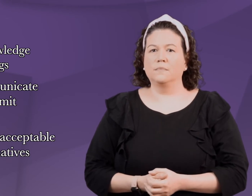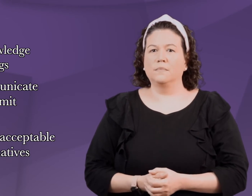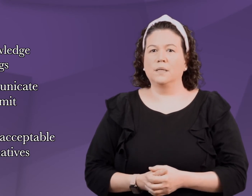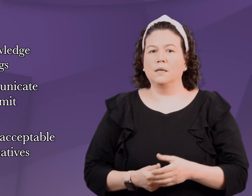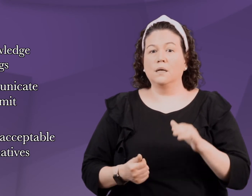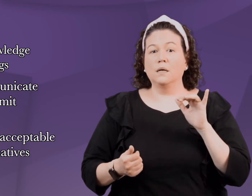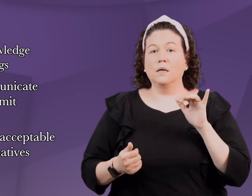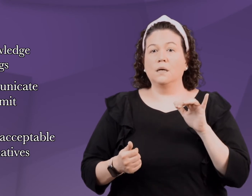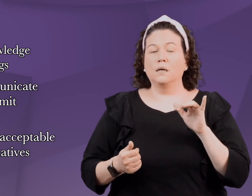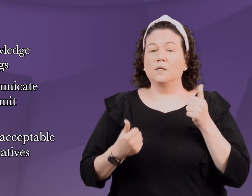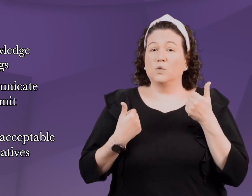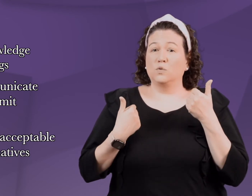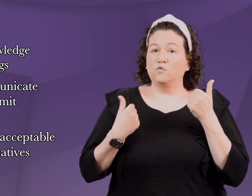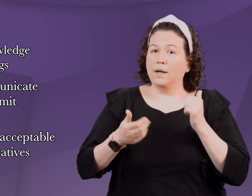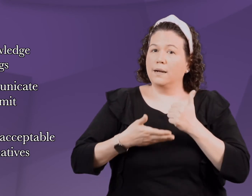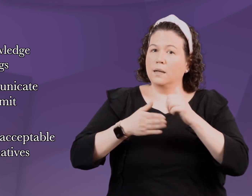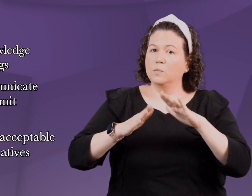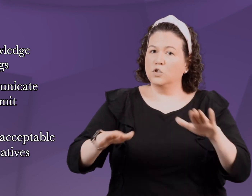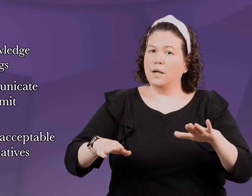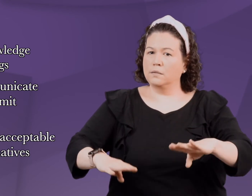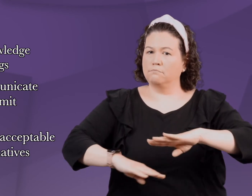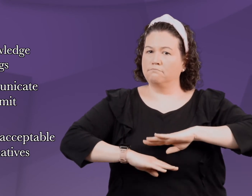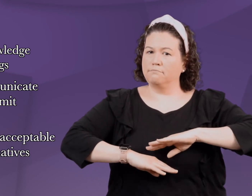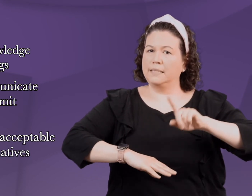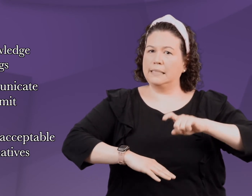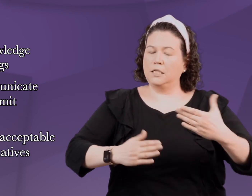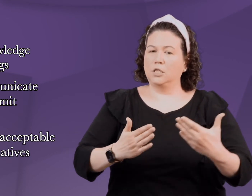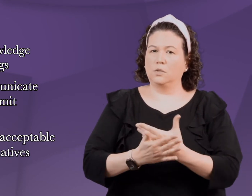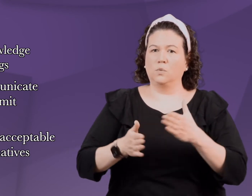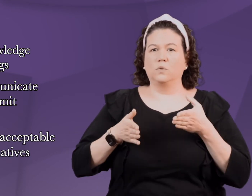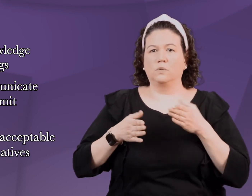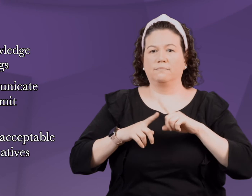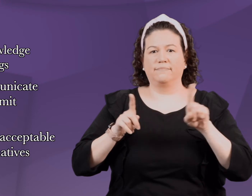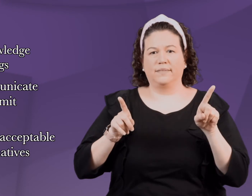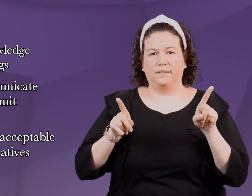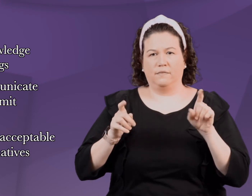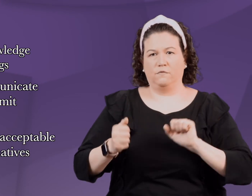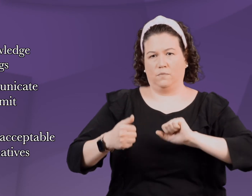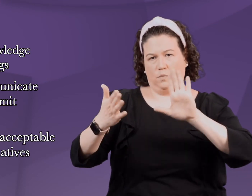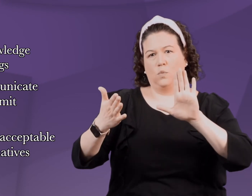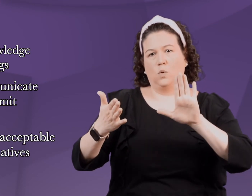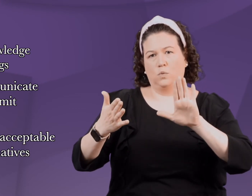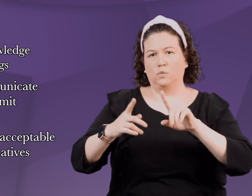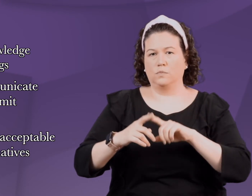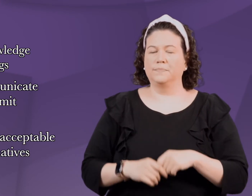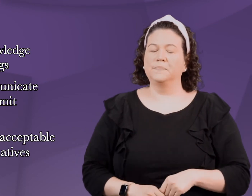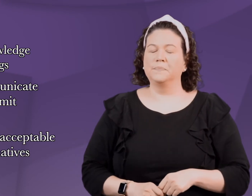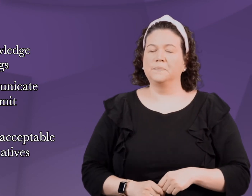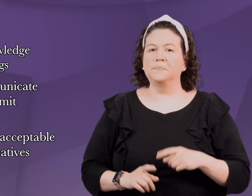These are options to try and meet your child's need in a new or different way.